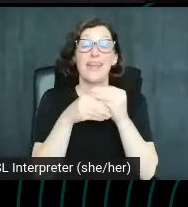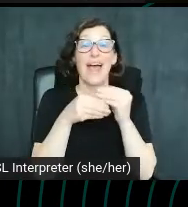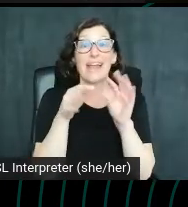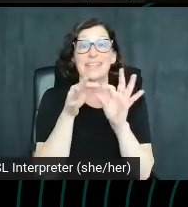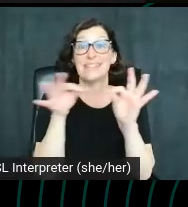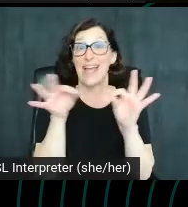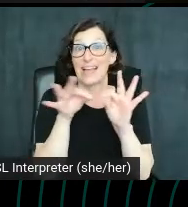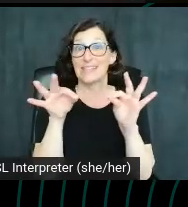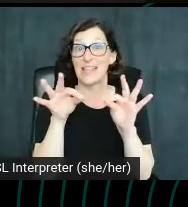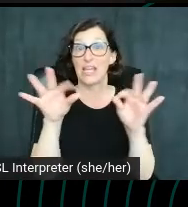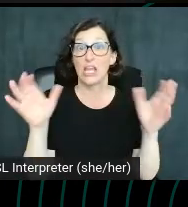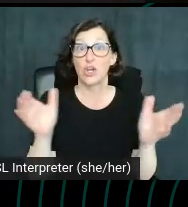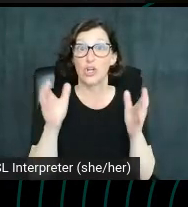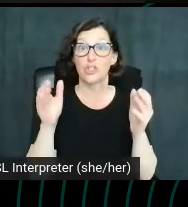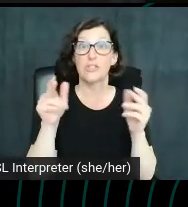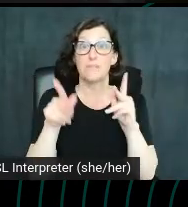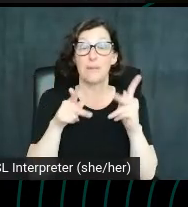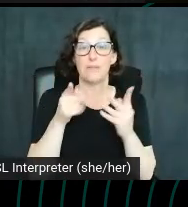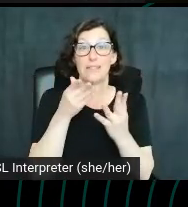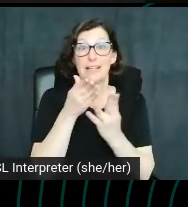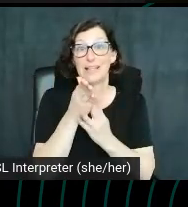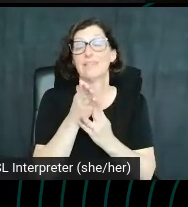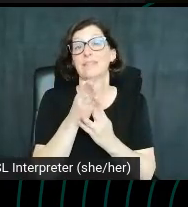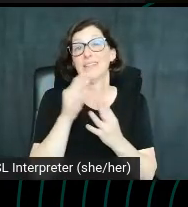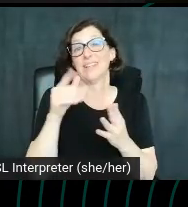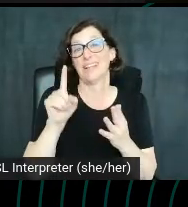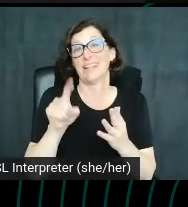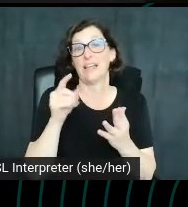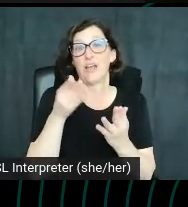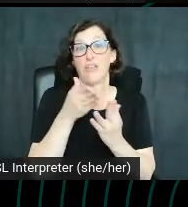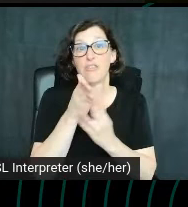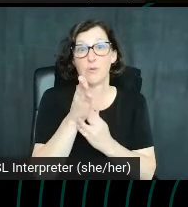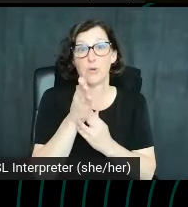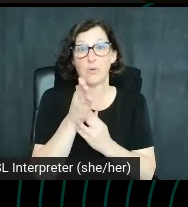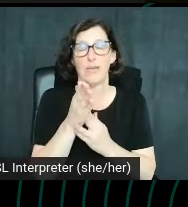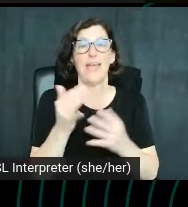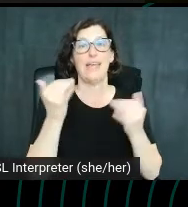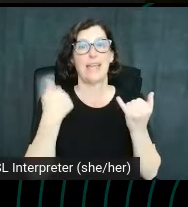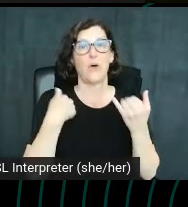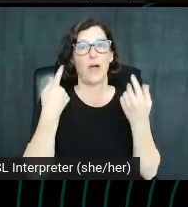click through tell with my pasta obsession. I'm currently learning Italian, another one of my obsessions.